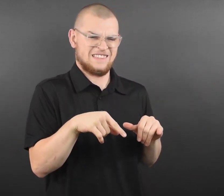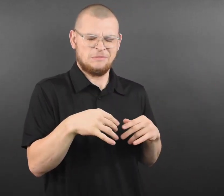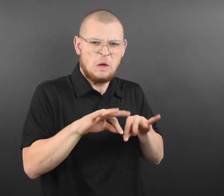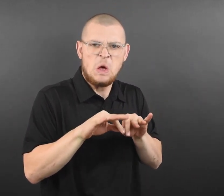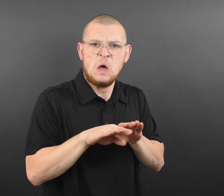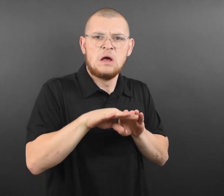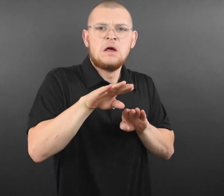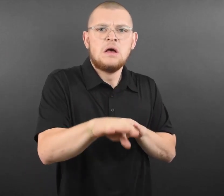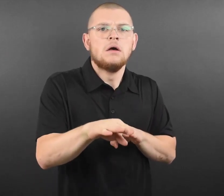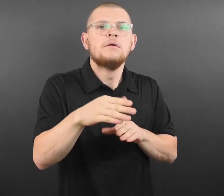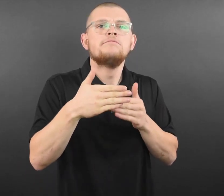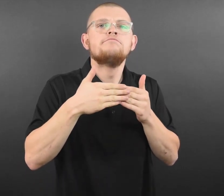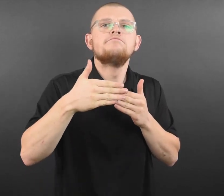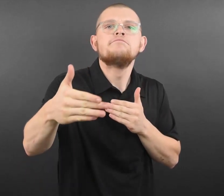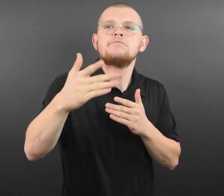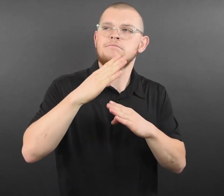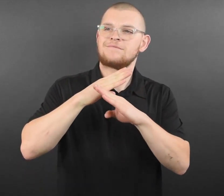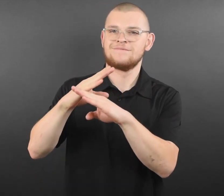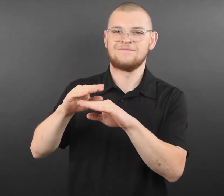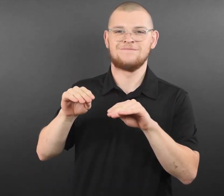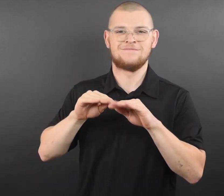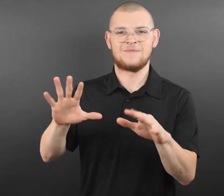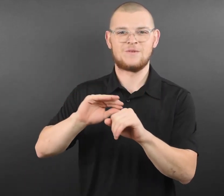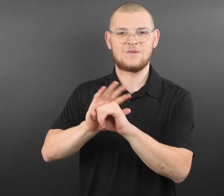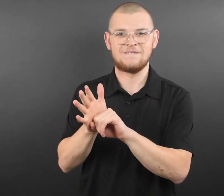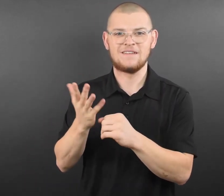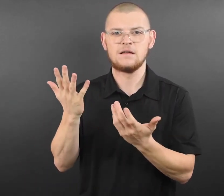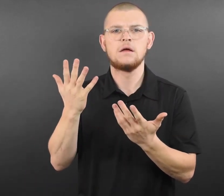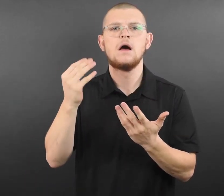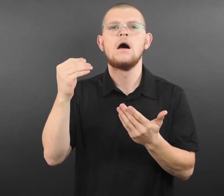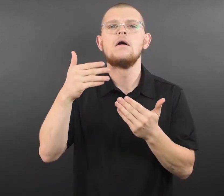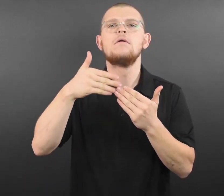is proud to partner with Governor Walz on the ‘Kids Deserve a Shot’ program.